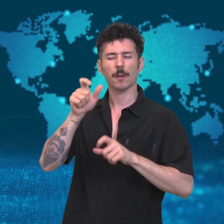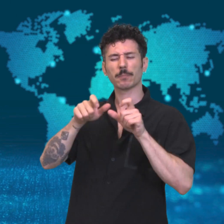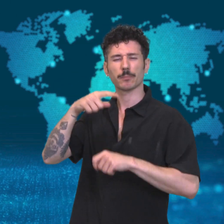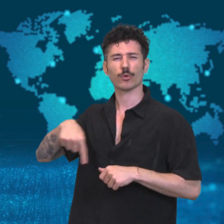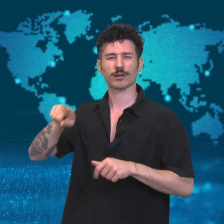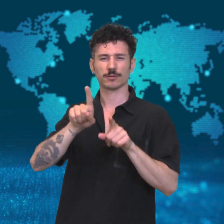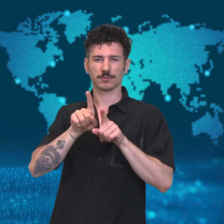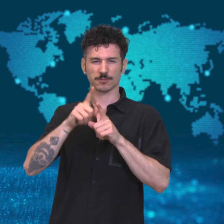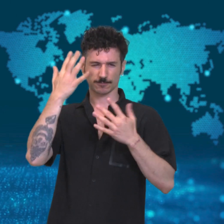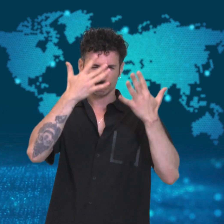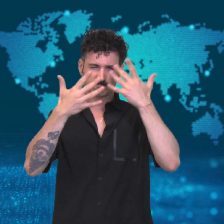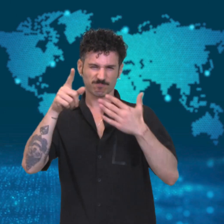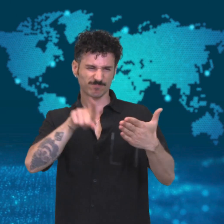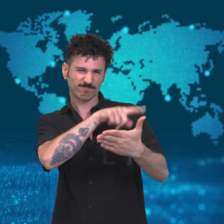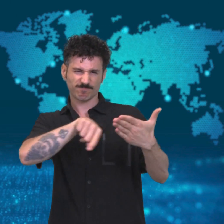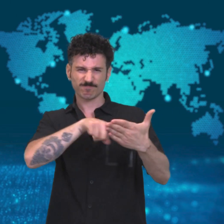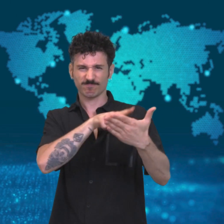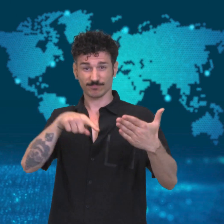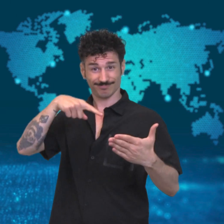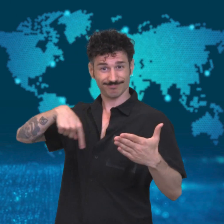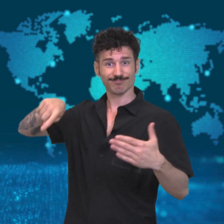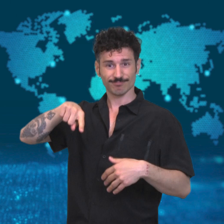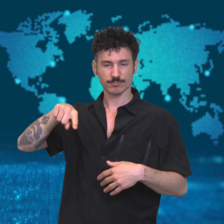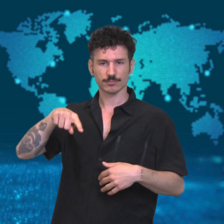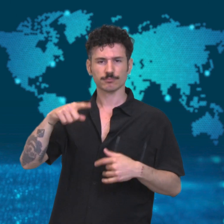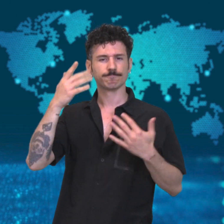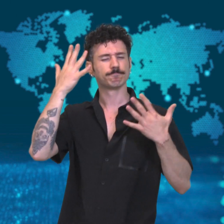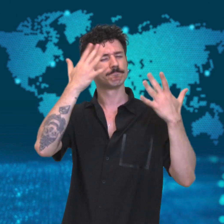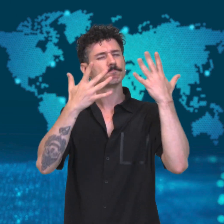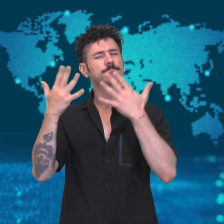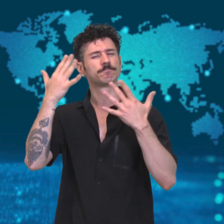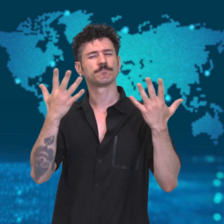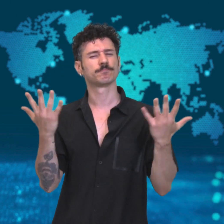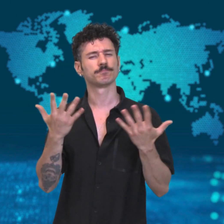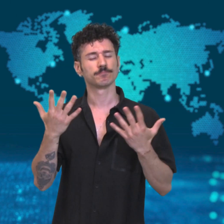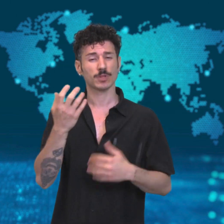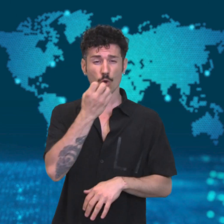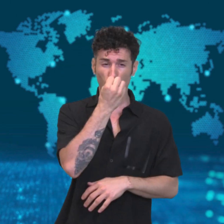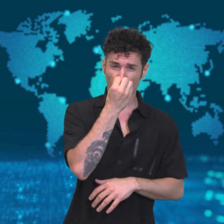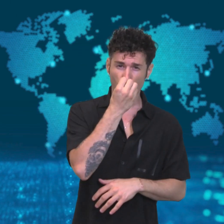Critics have expressed concern about the lack of